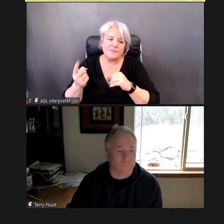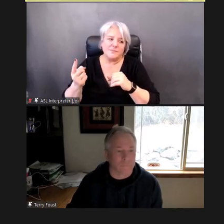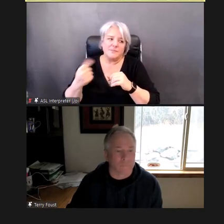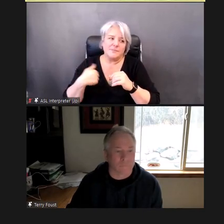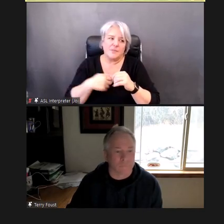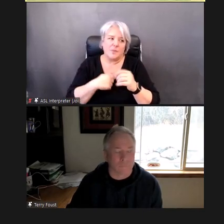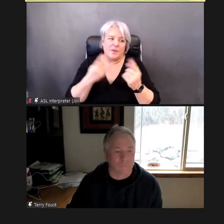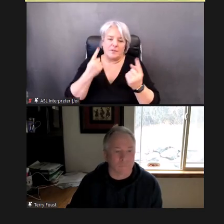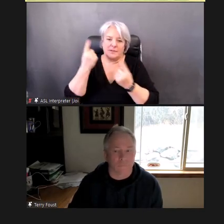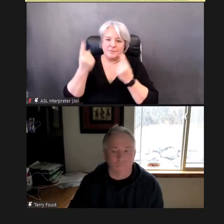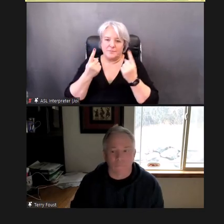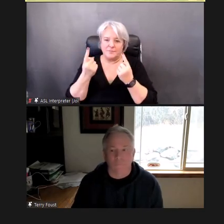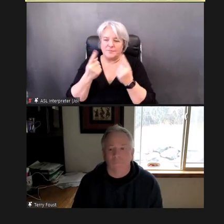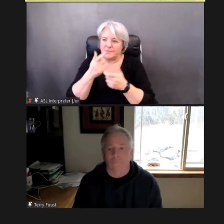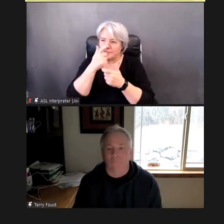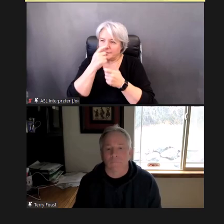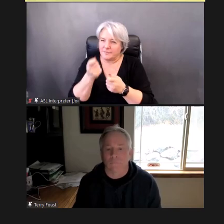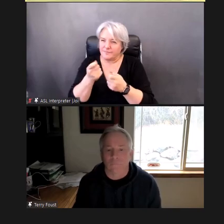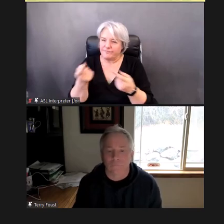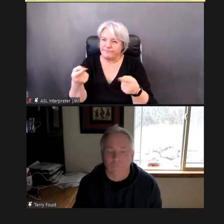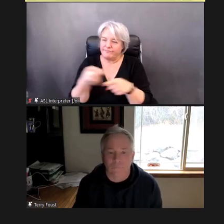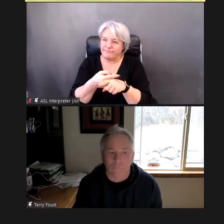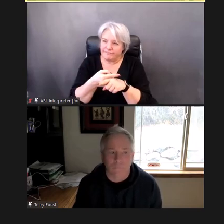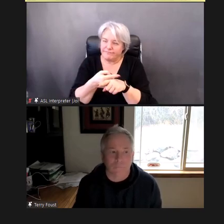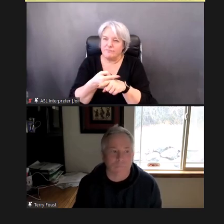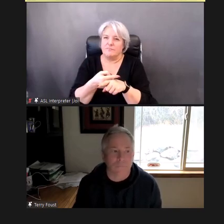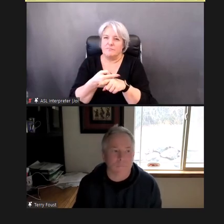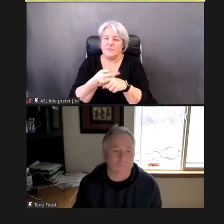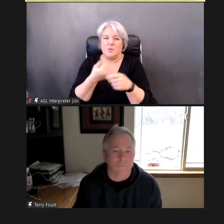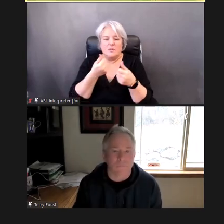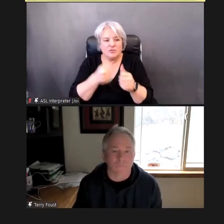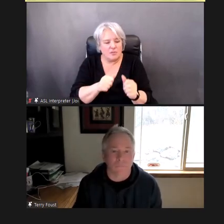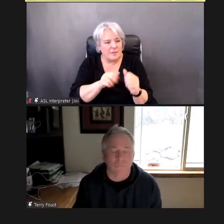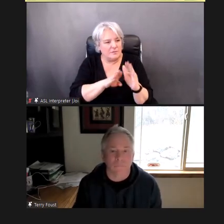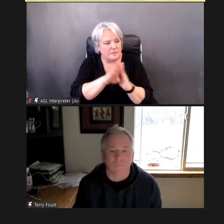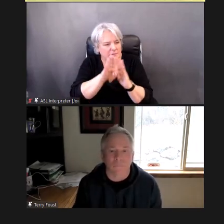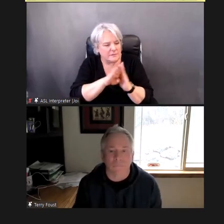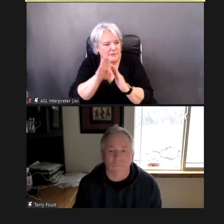to develop training resources, and learning opportunities, like this,